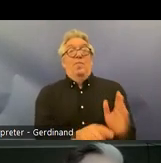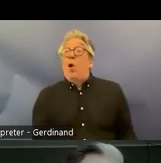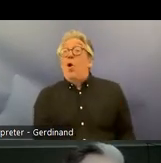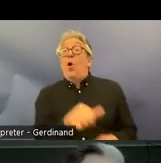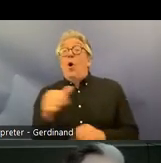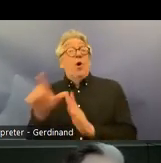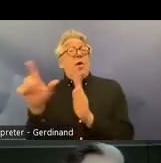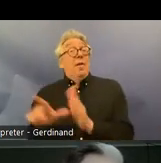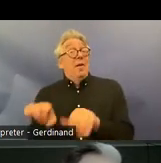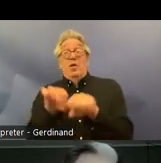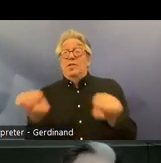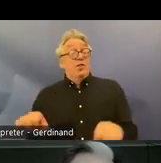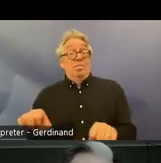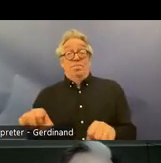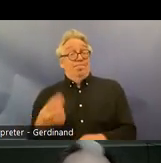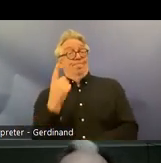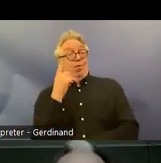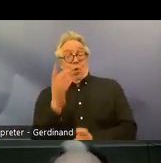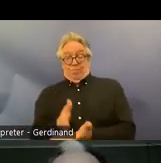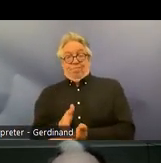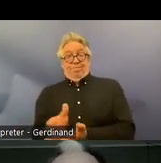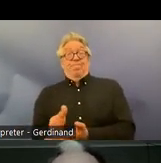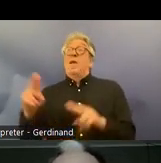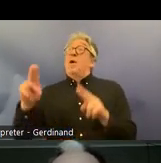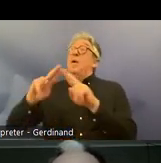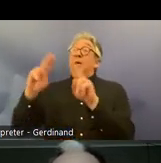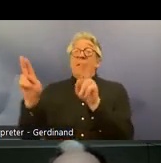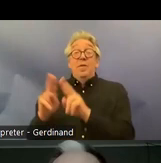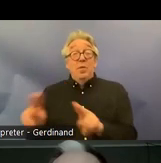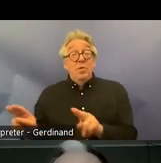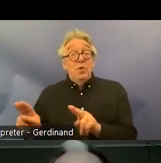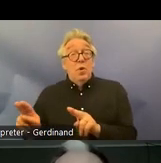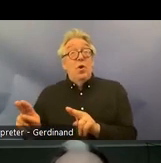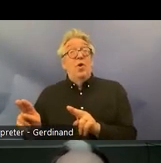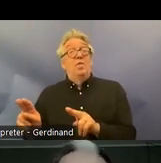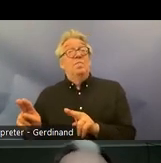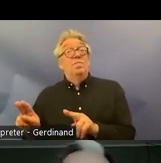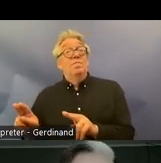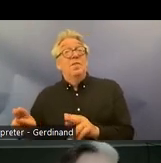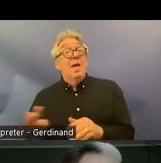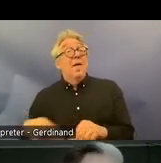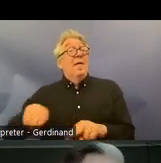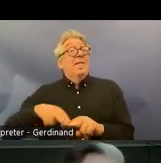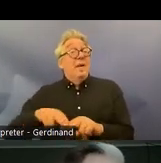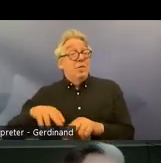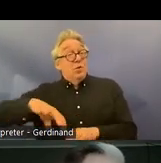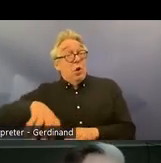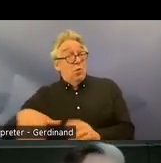systems where which uh where International and national law uh is uh